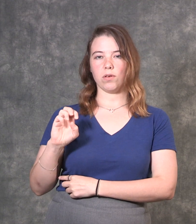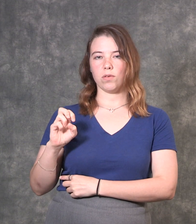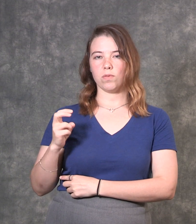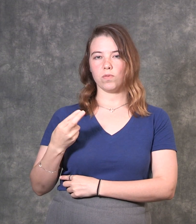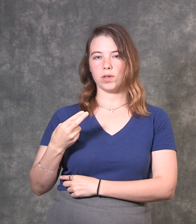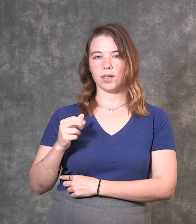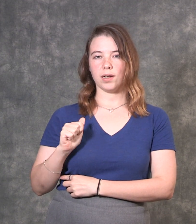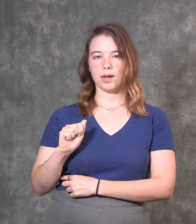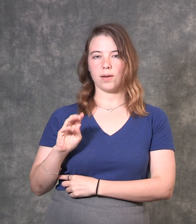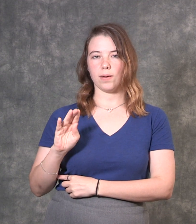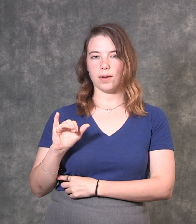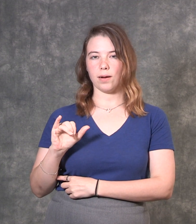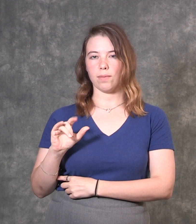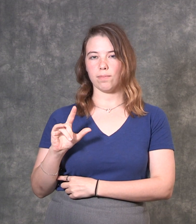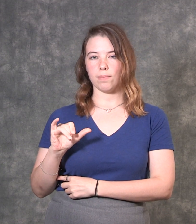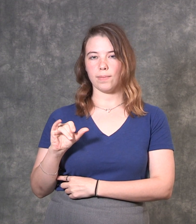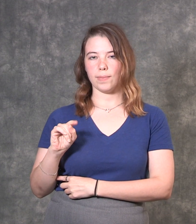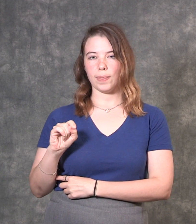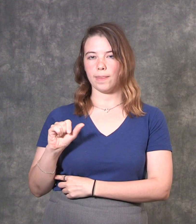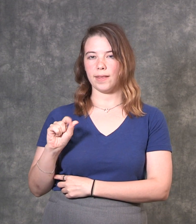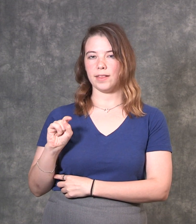Commission for the Blind